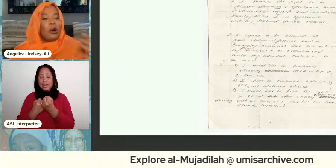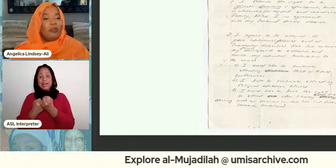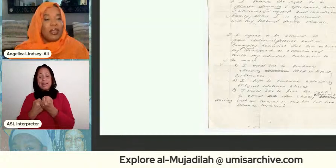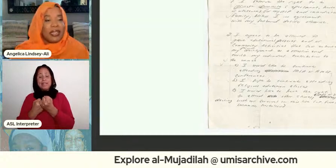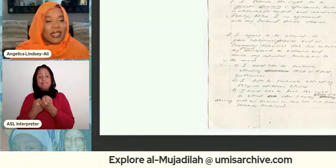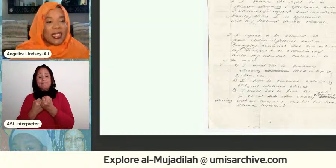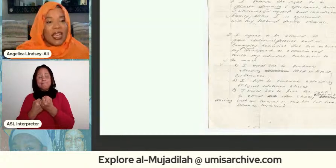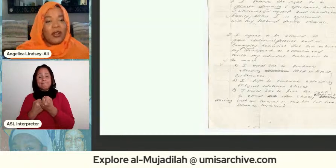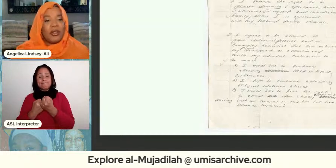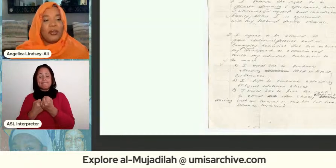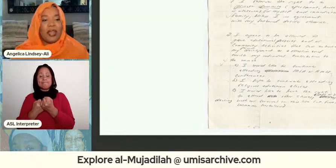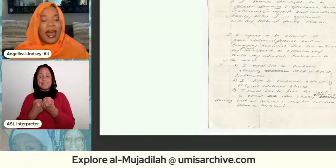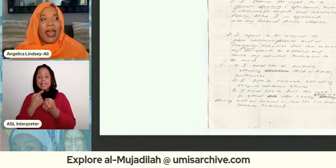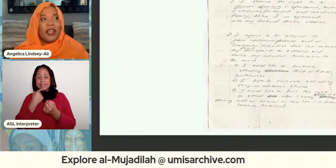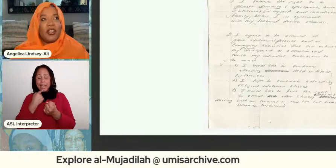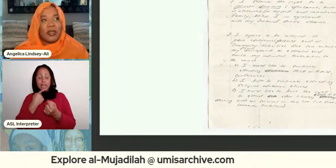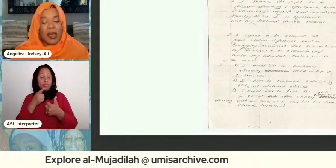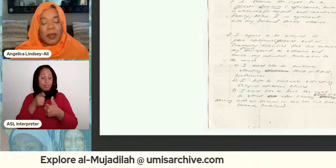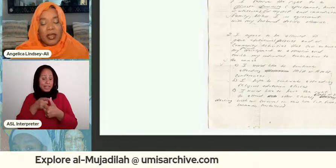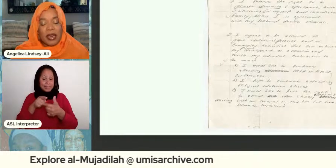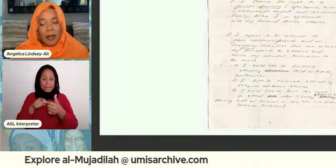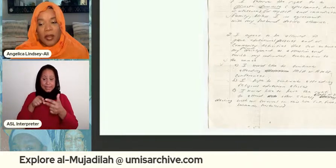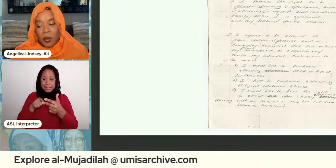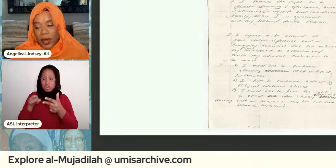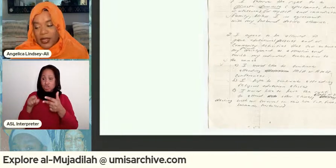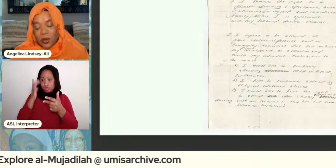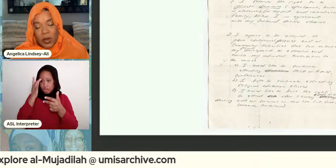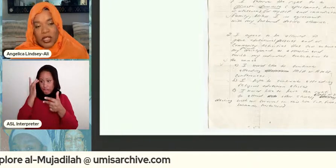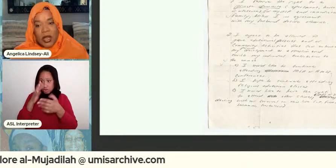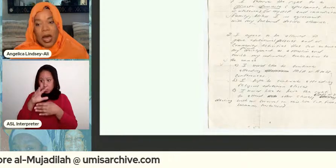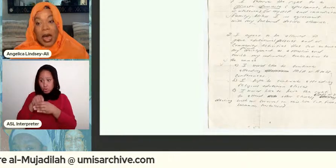or put this in or do that and it just made me think about the ways in which